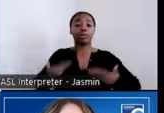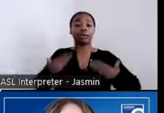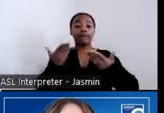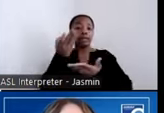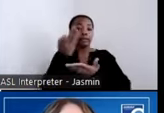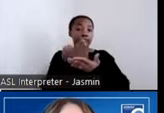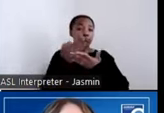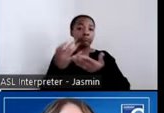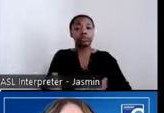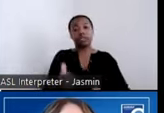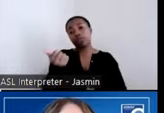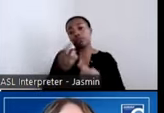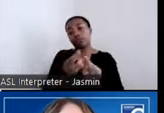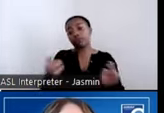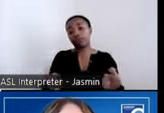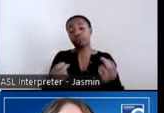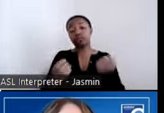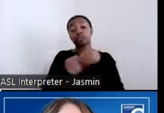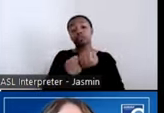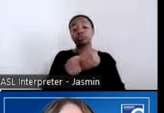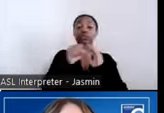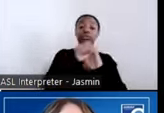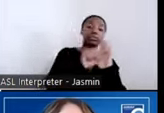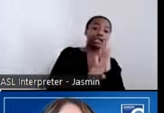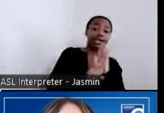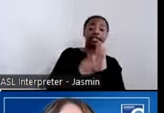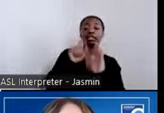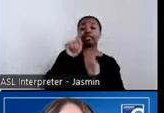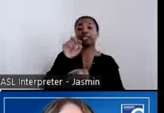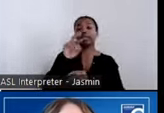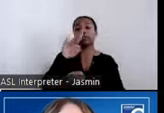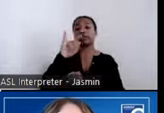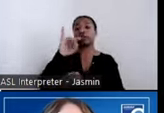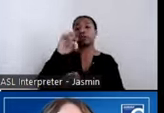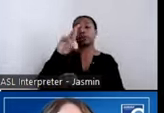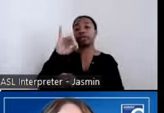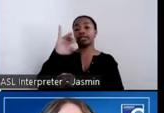support states, territories, tribes, and behavioral health providers to develop